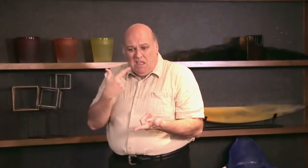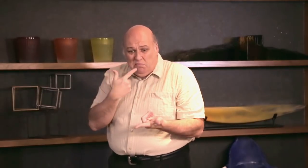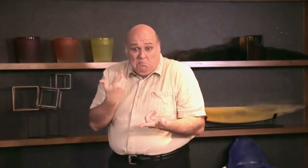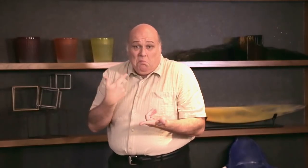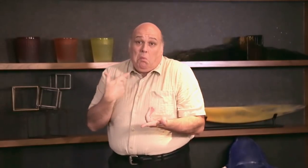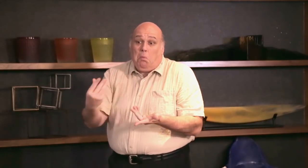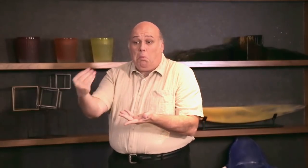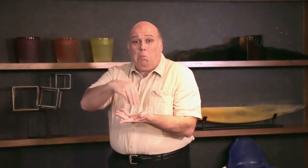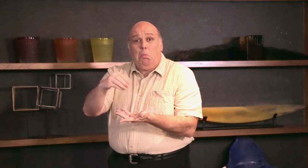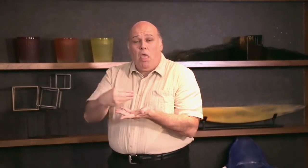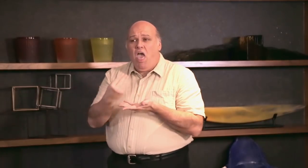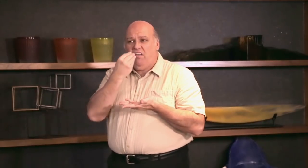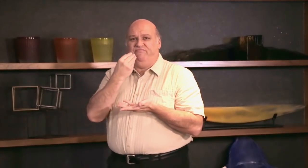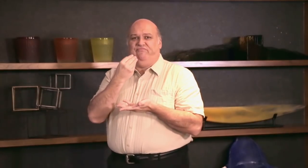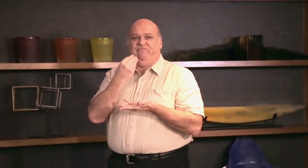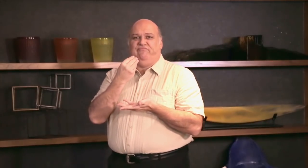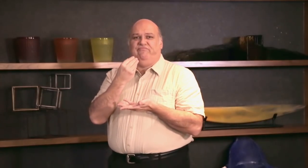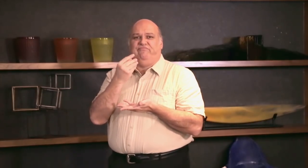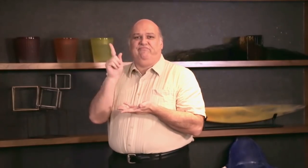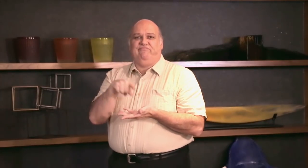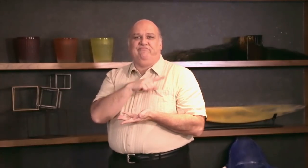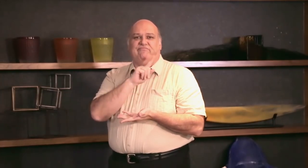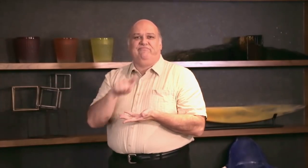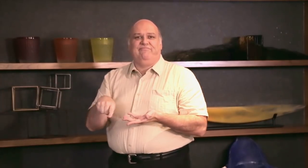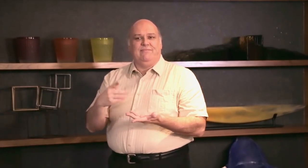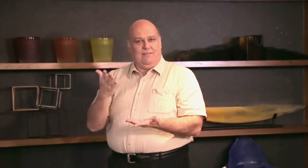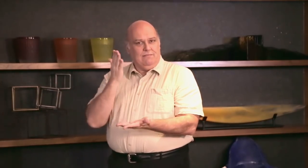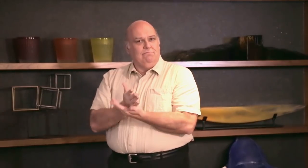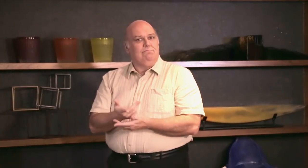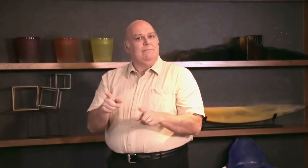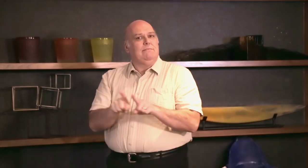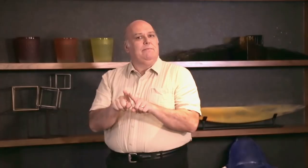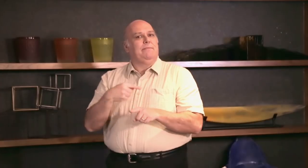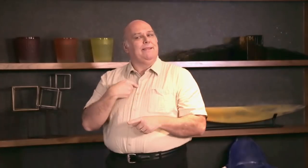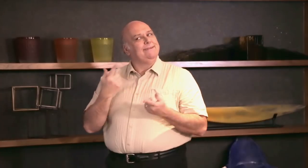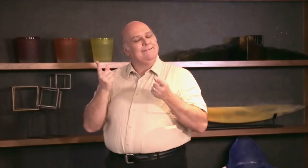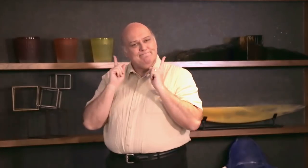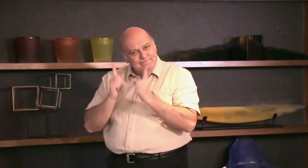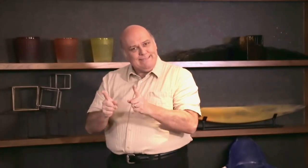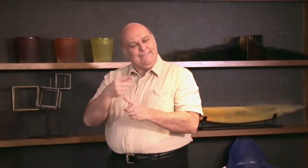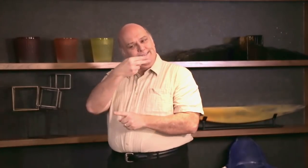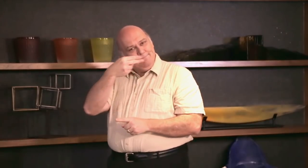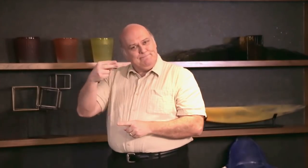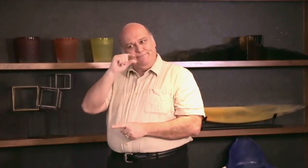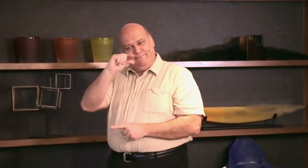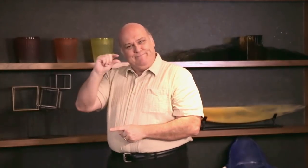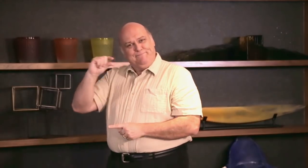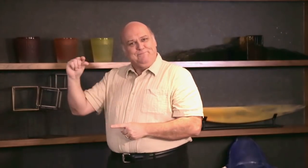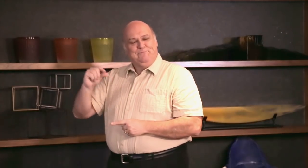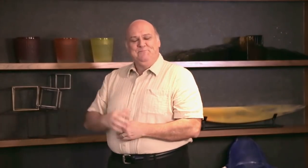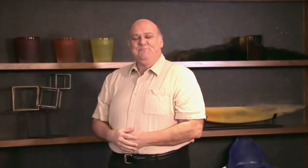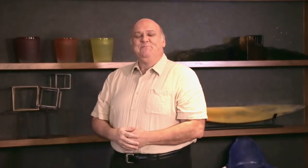to try talking with the restaurant. Taking the easy way and eating something that wasn't what you thought it was is no fun, it happens. Label the menu items!